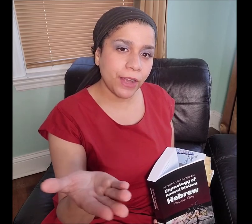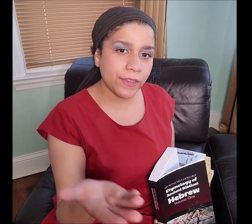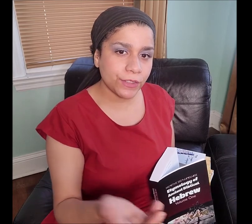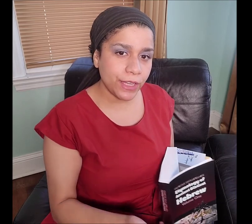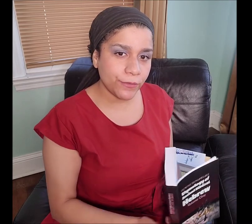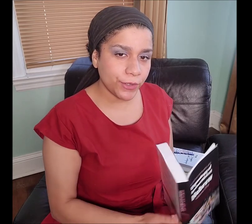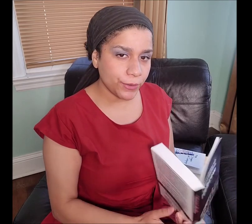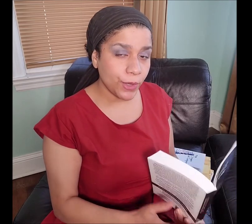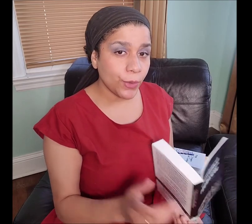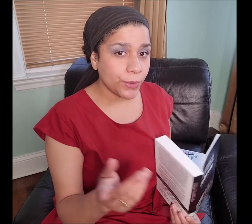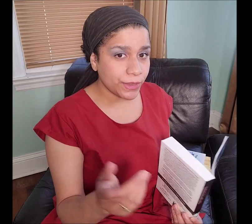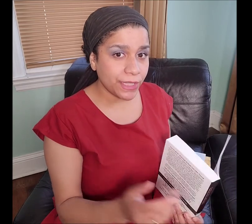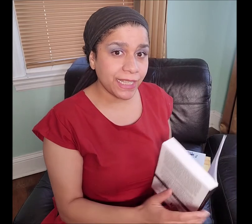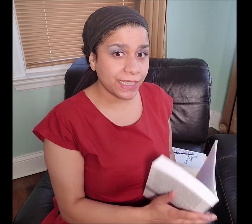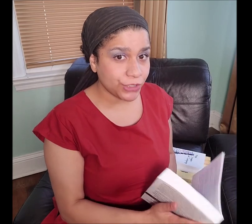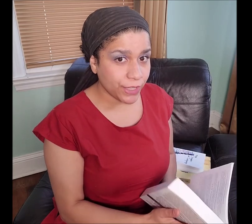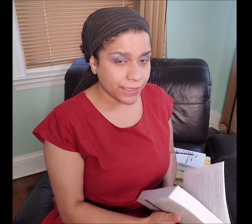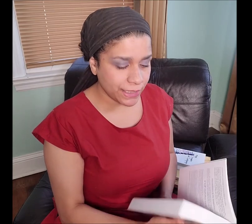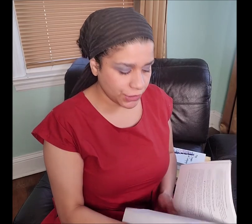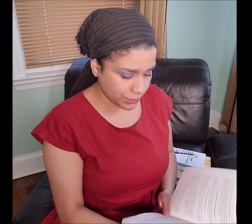on the screen for you with the English translation.